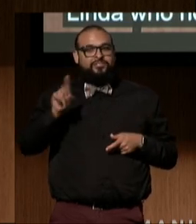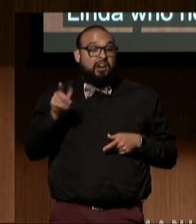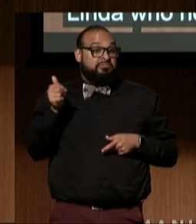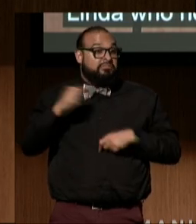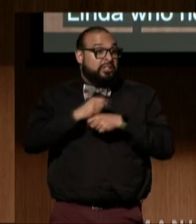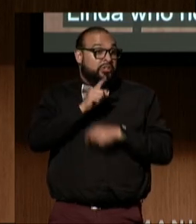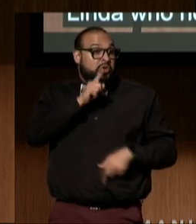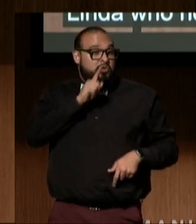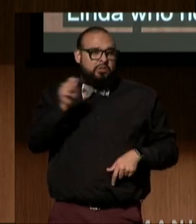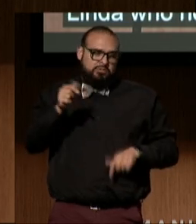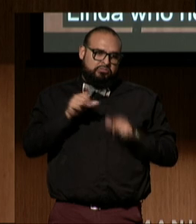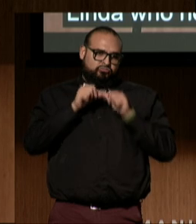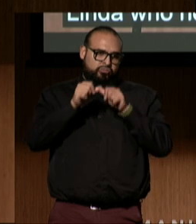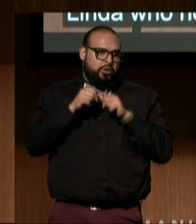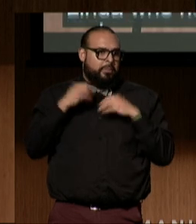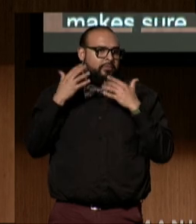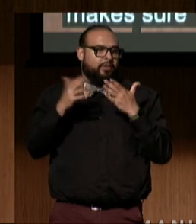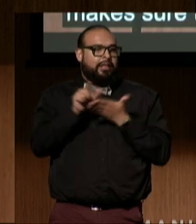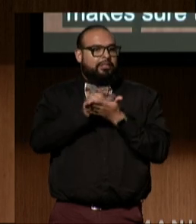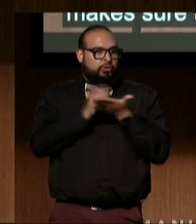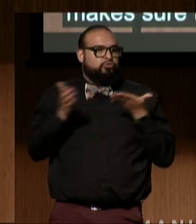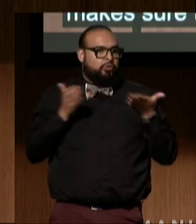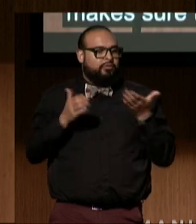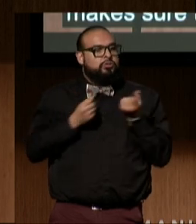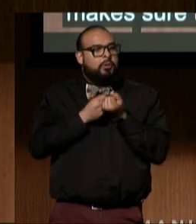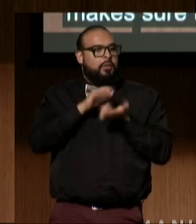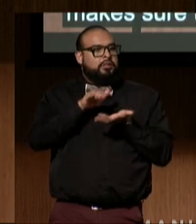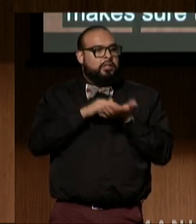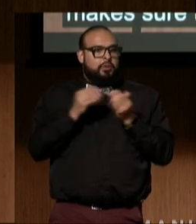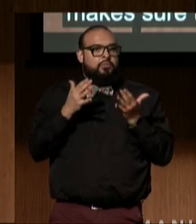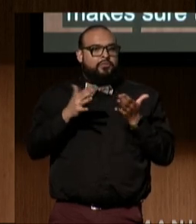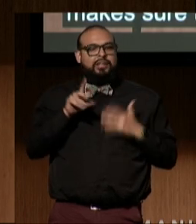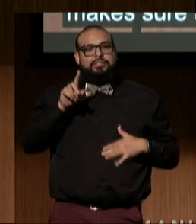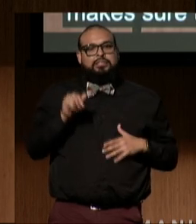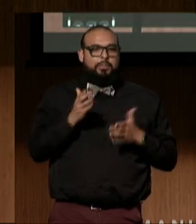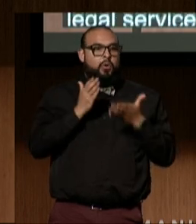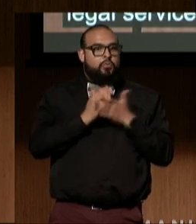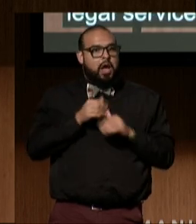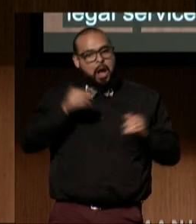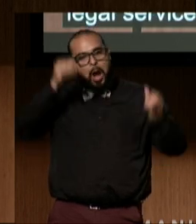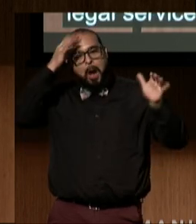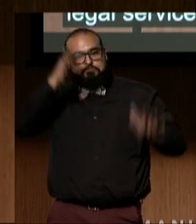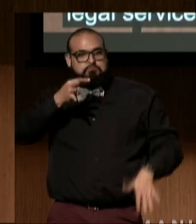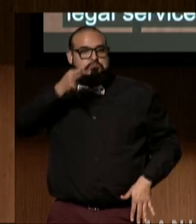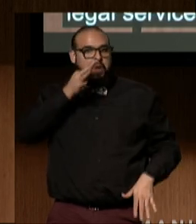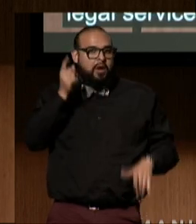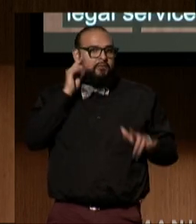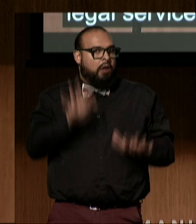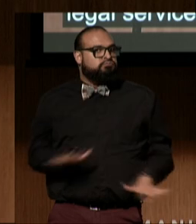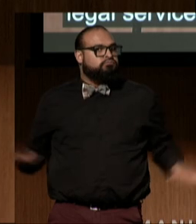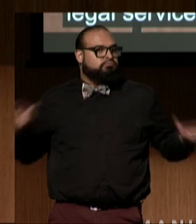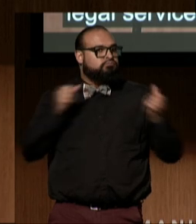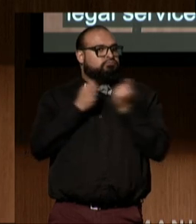as a legal services support center, providing disability rights expertise to advocates across the state and country,